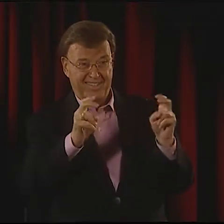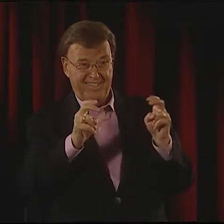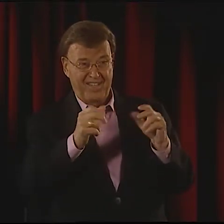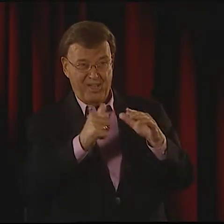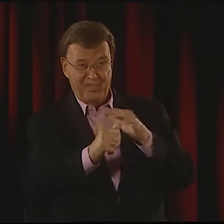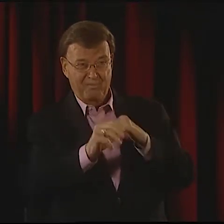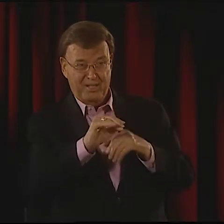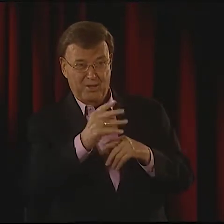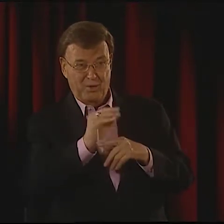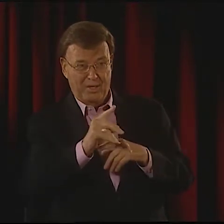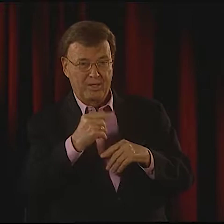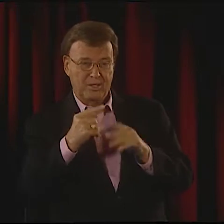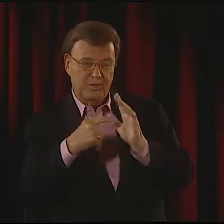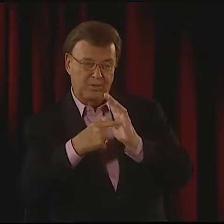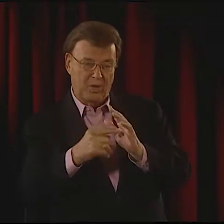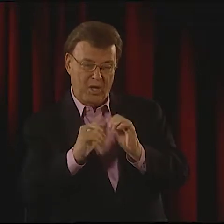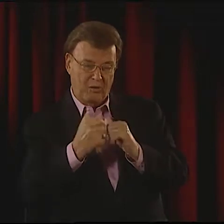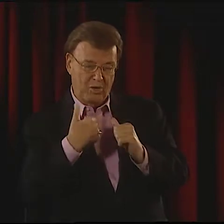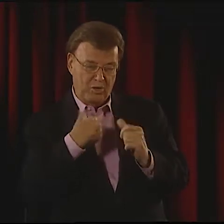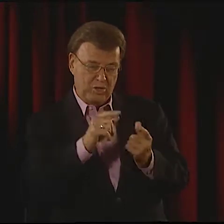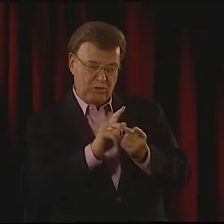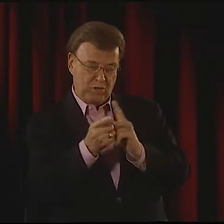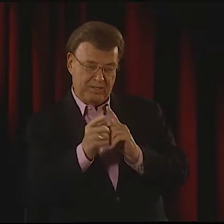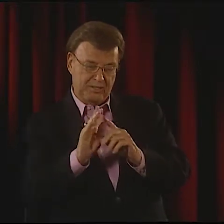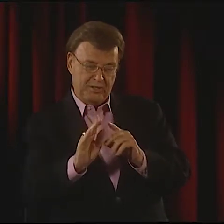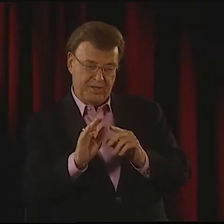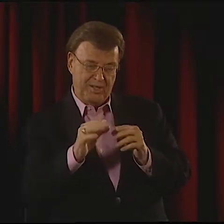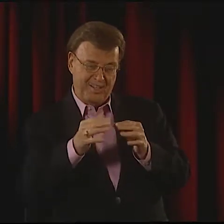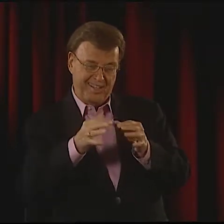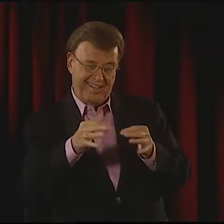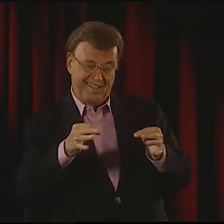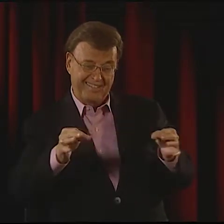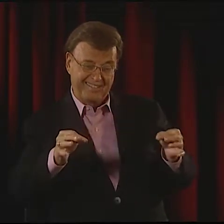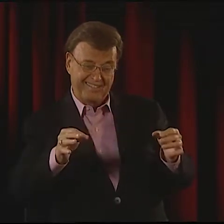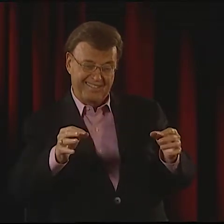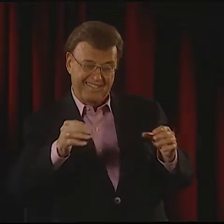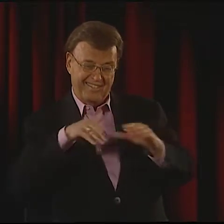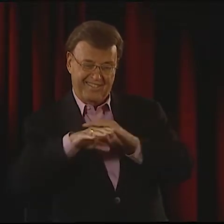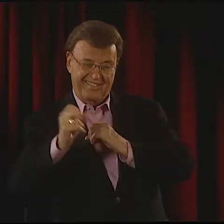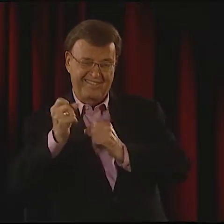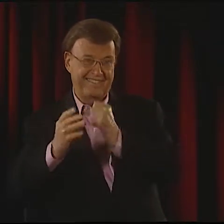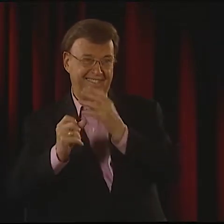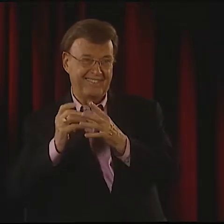AND SO THAT PROCESS OF LOOKING AT THE LANGUAGE, THE WRITTEN LANGUAGE, AND THEN TRANSLATING THAT